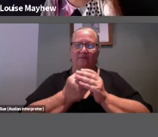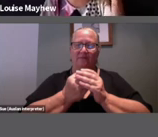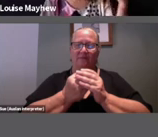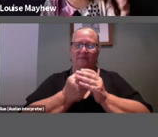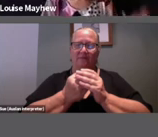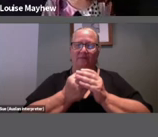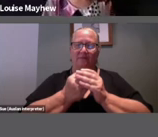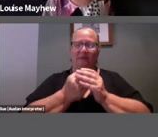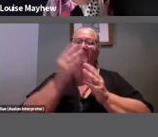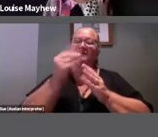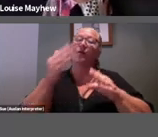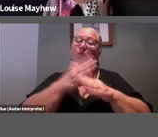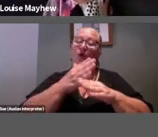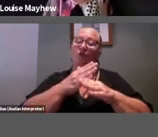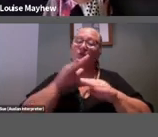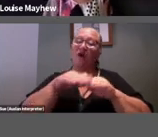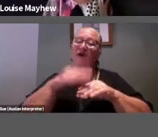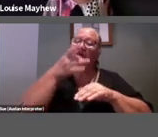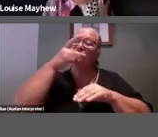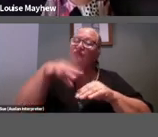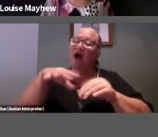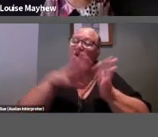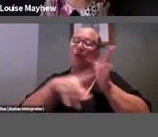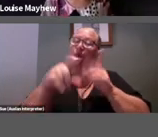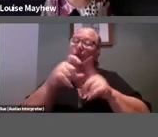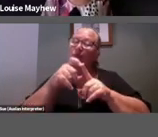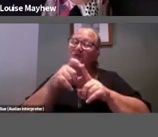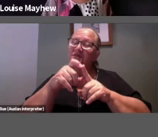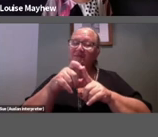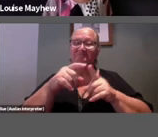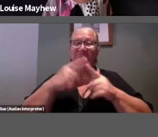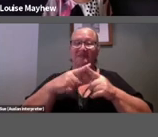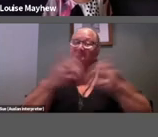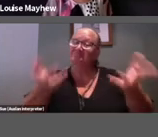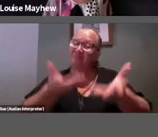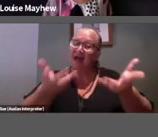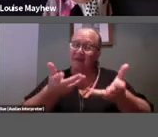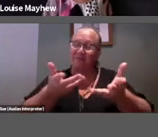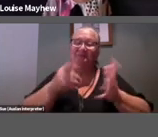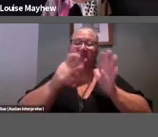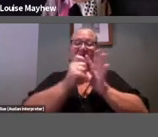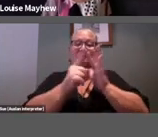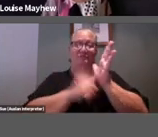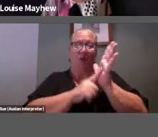works about childhood and play. Let's launch poll number four, which slide